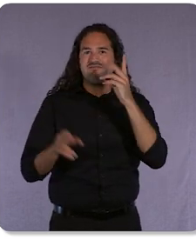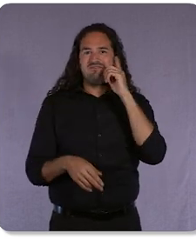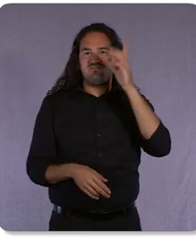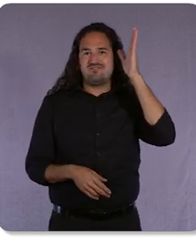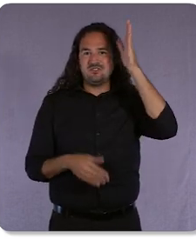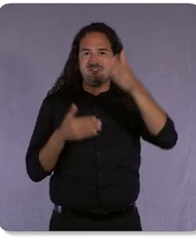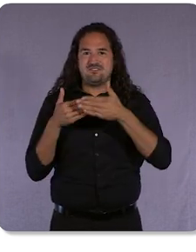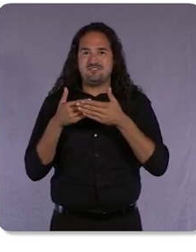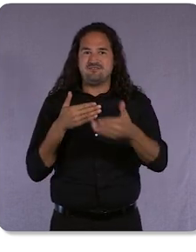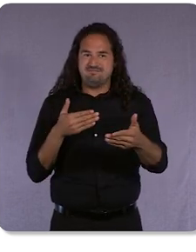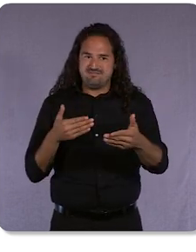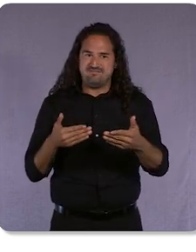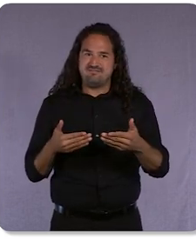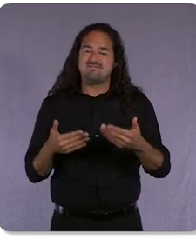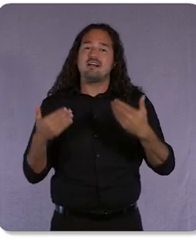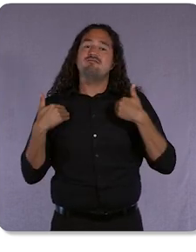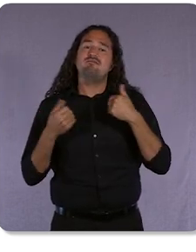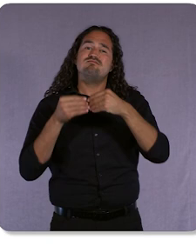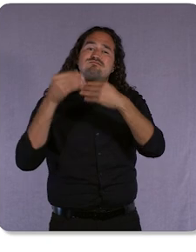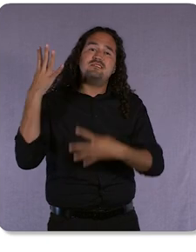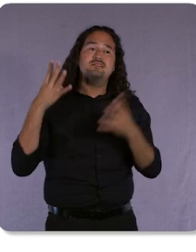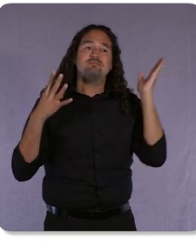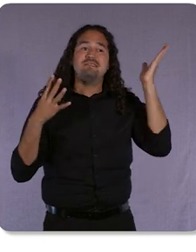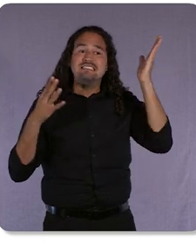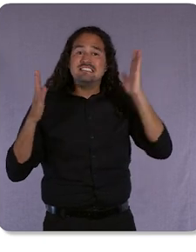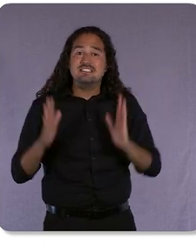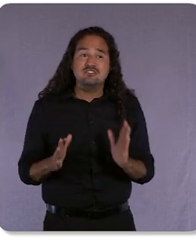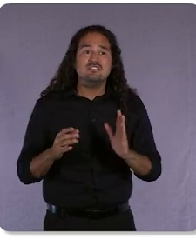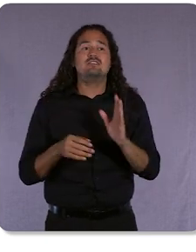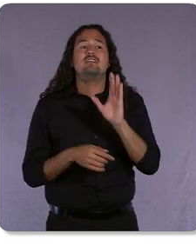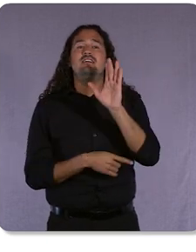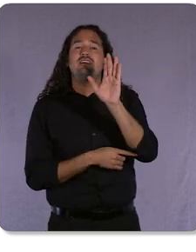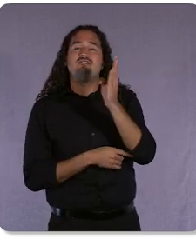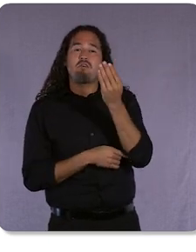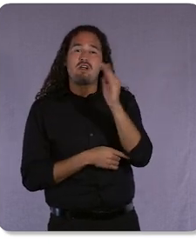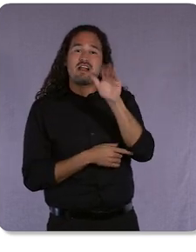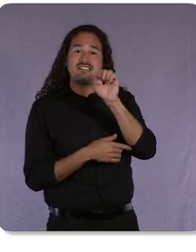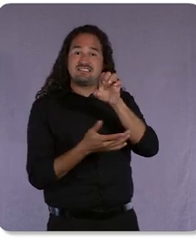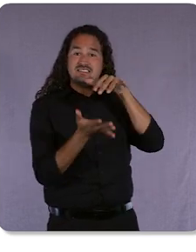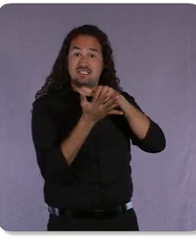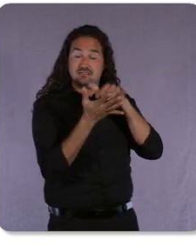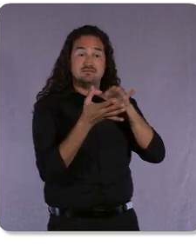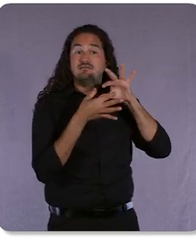case studies about driving business results; 20 speakers and 11 customer stories about